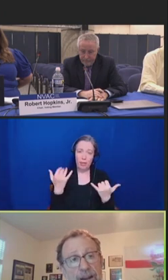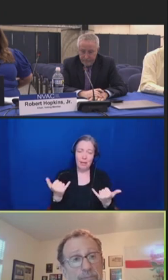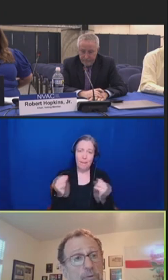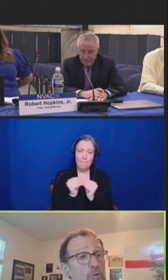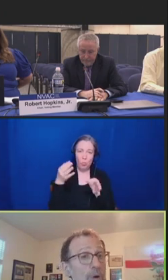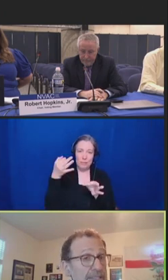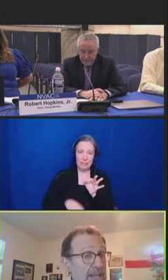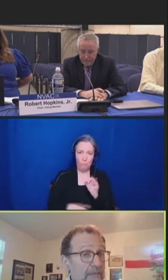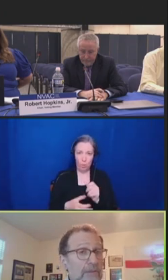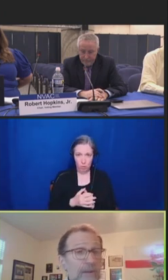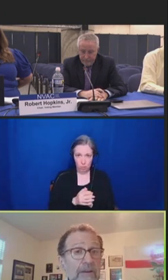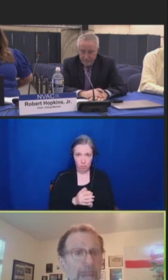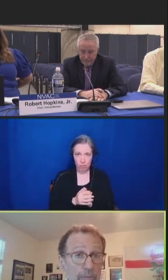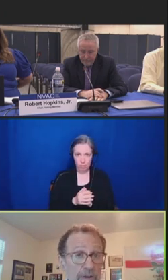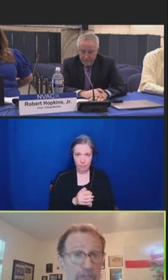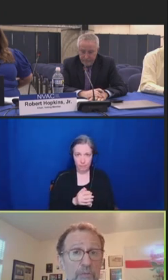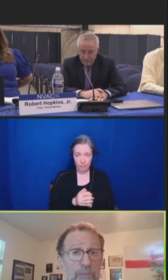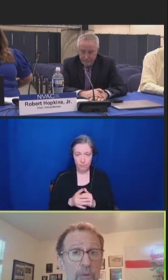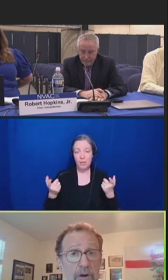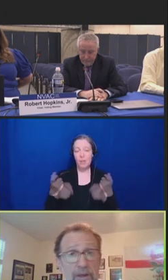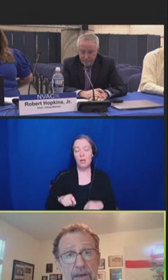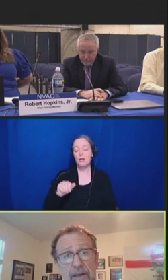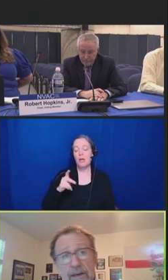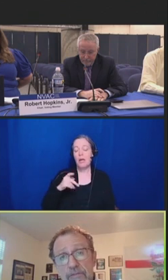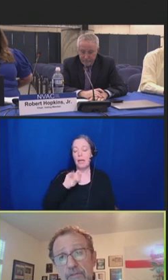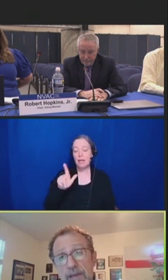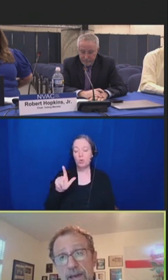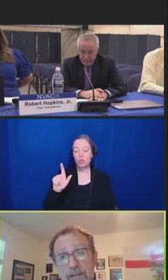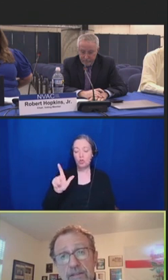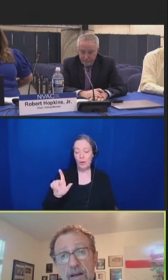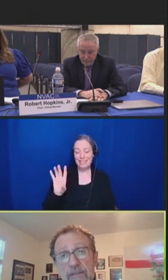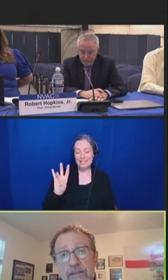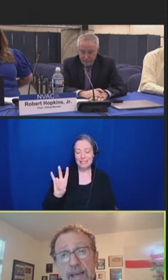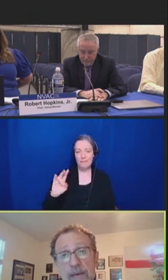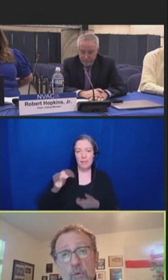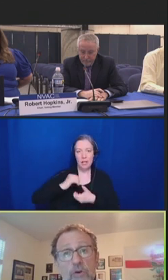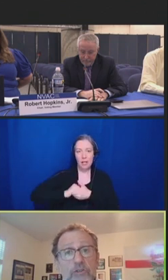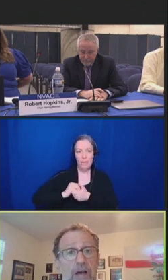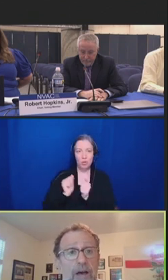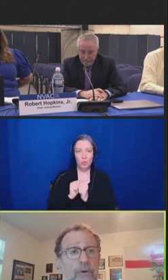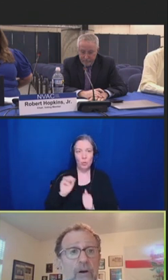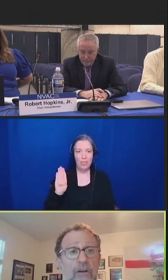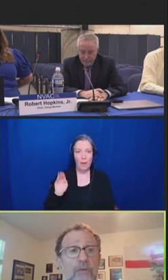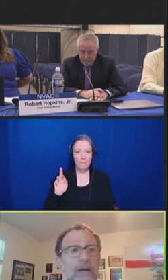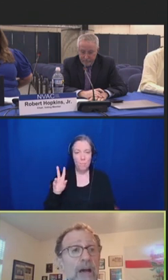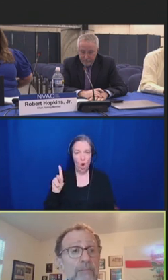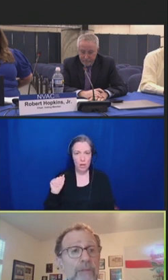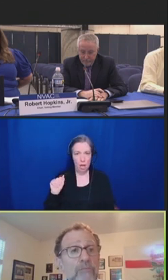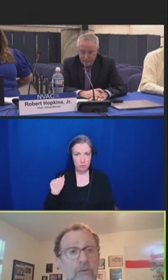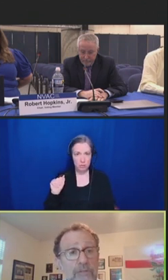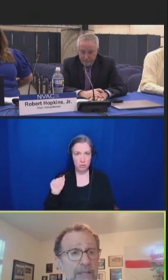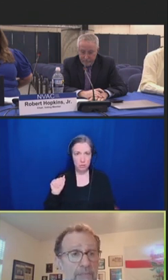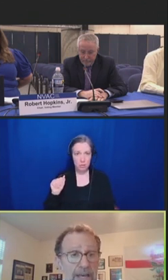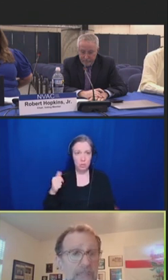On April 27th, in collaboration with BARDA, FDA conducted a workshop on recombinant protein-based